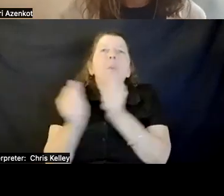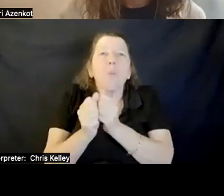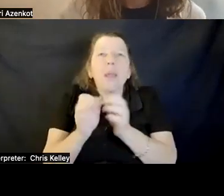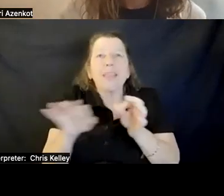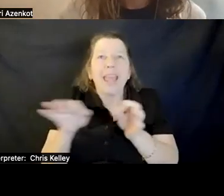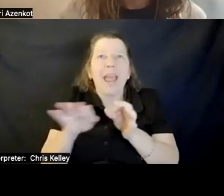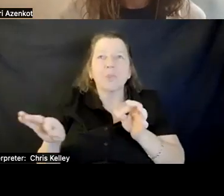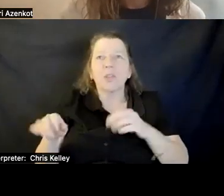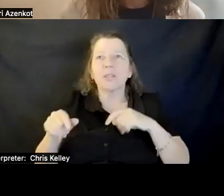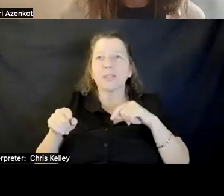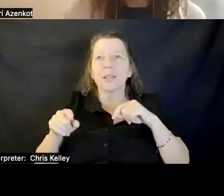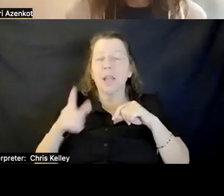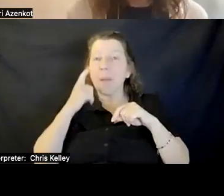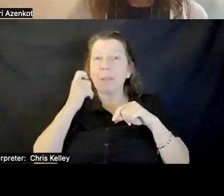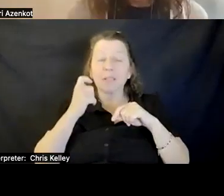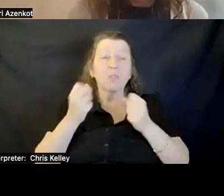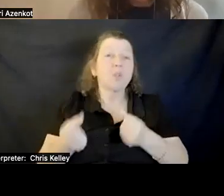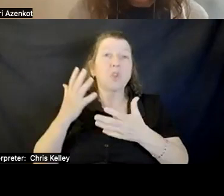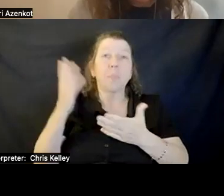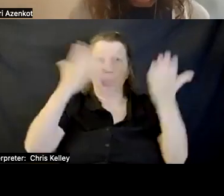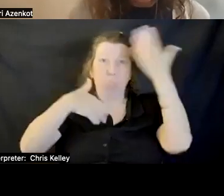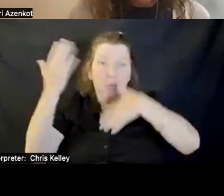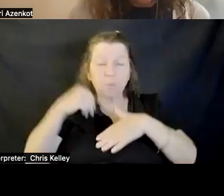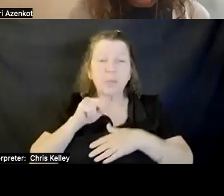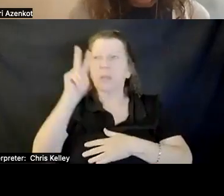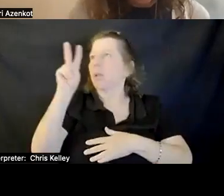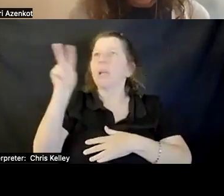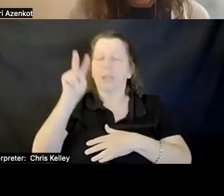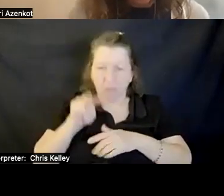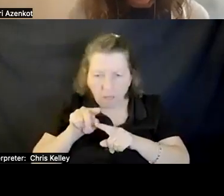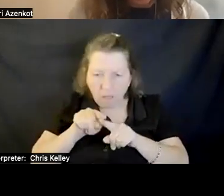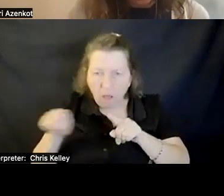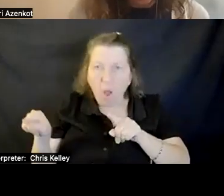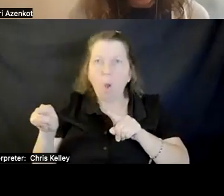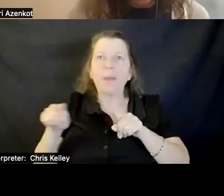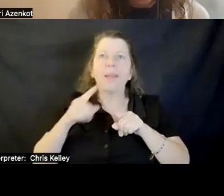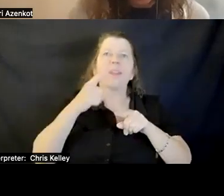It's amazing how much you miss without descriptive English for films, mainly.